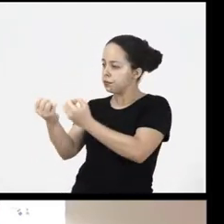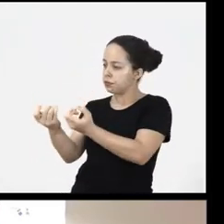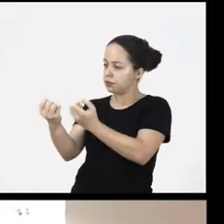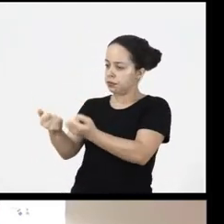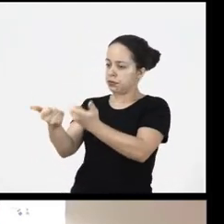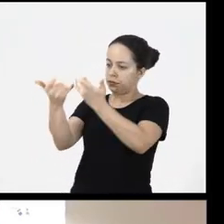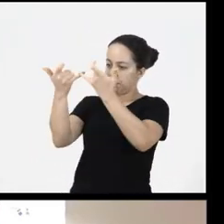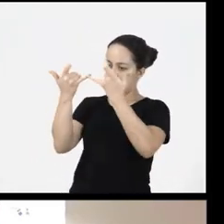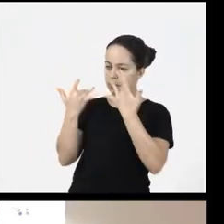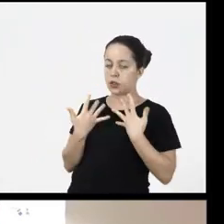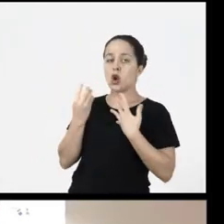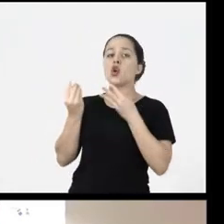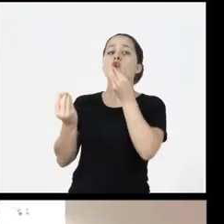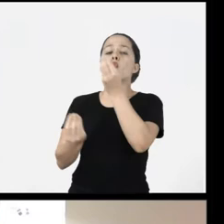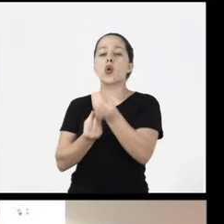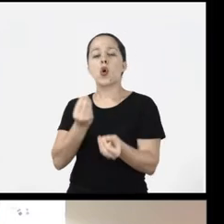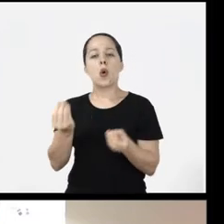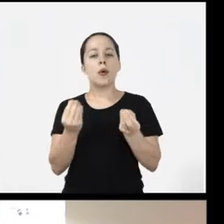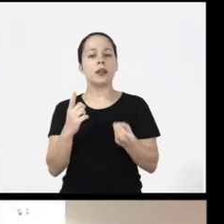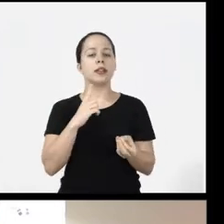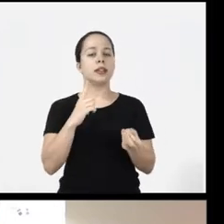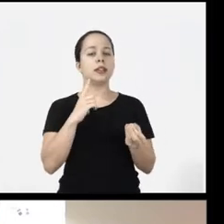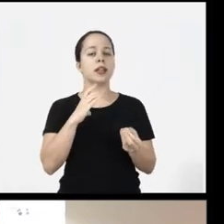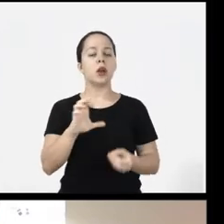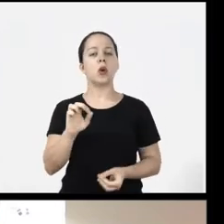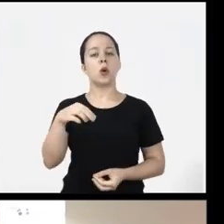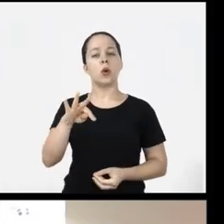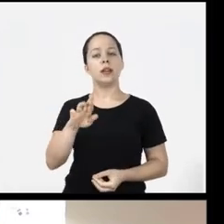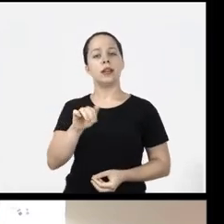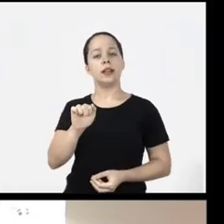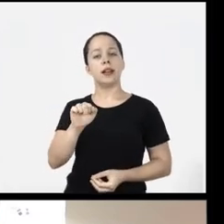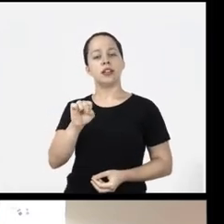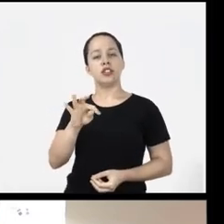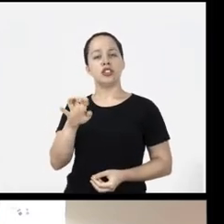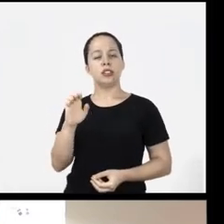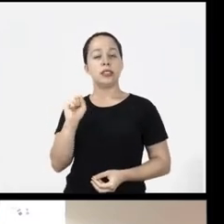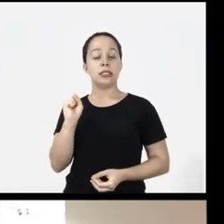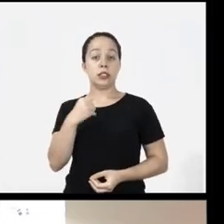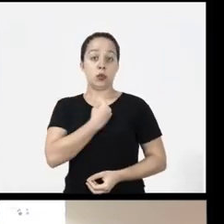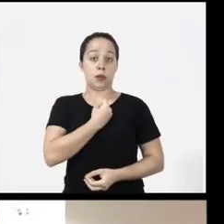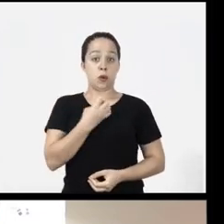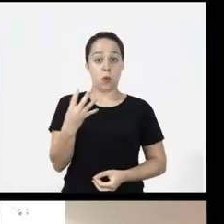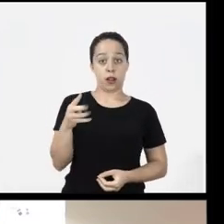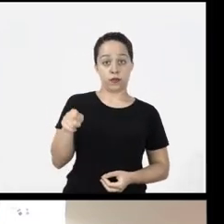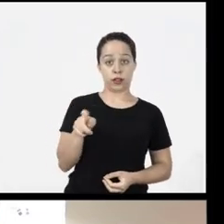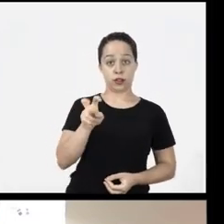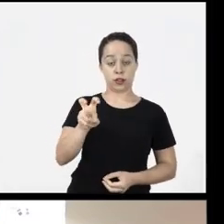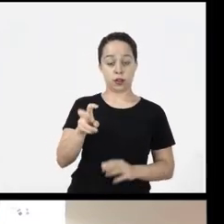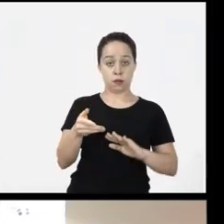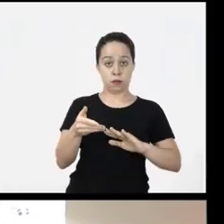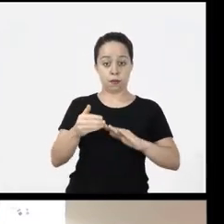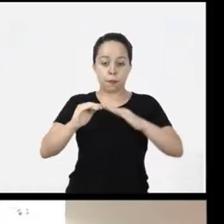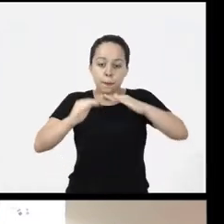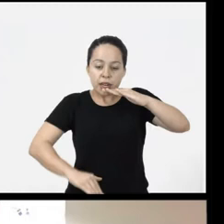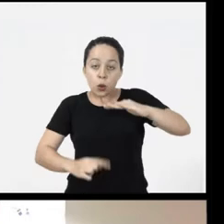give me the purchase ratio so a contrast ratio of 4.5 to one is considered a good